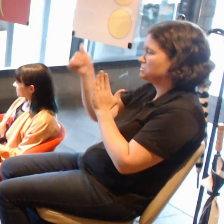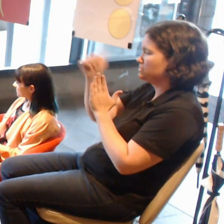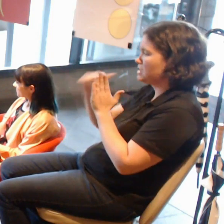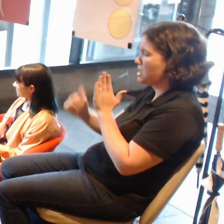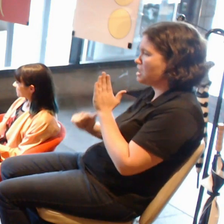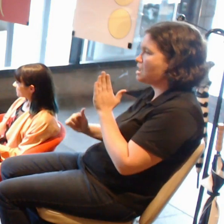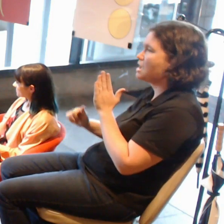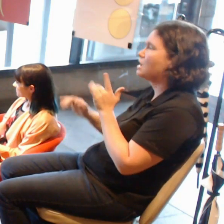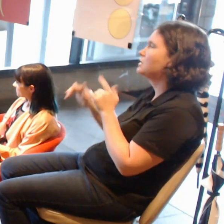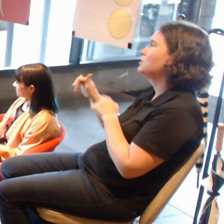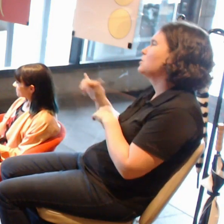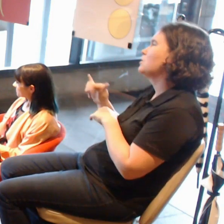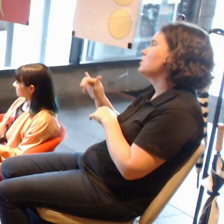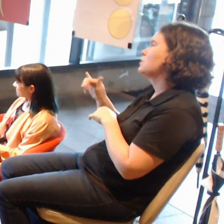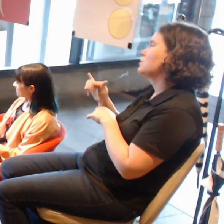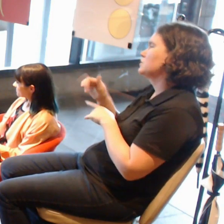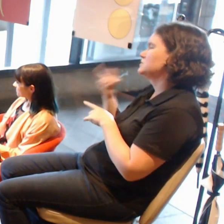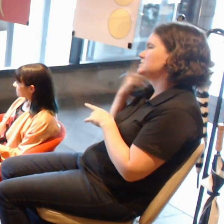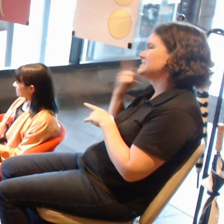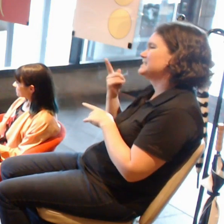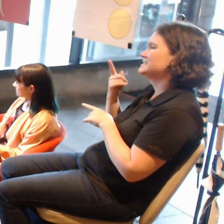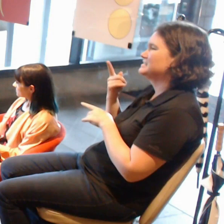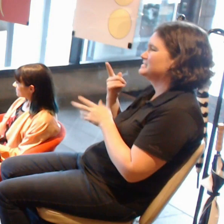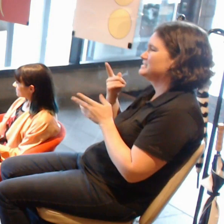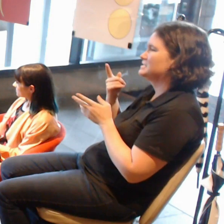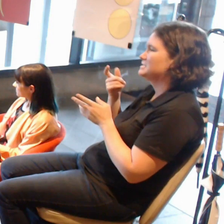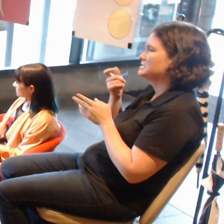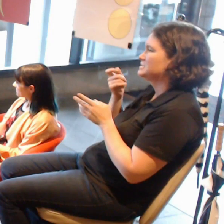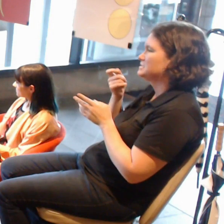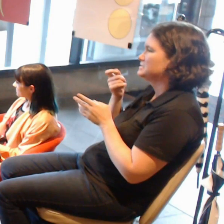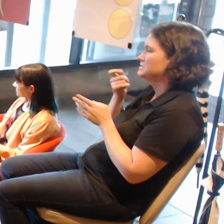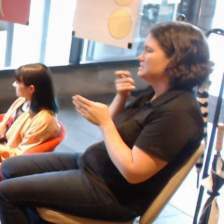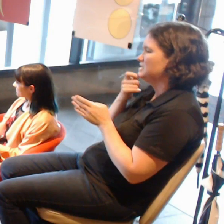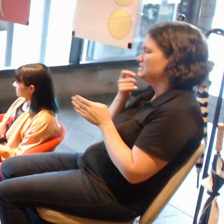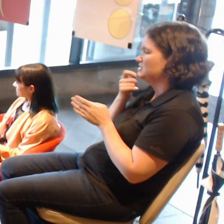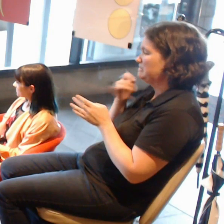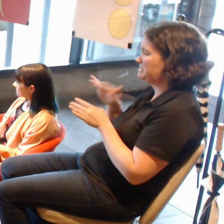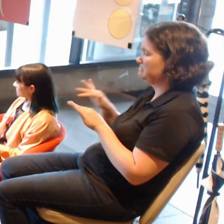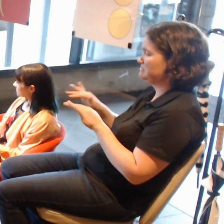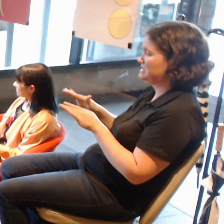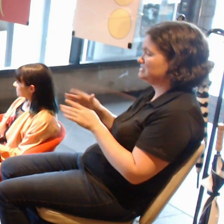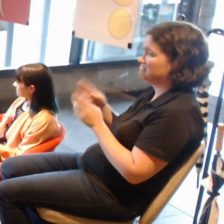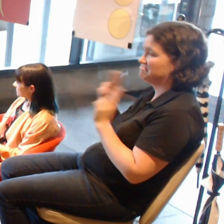Do you see it as sliding into its natural place within the gallery context